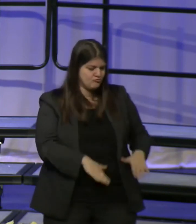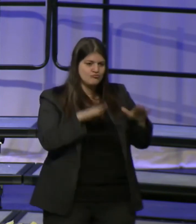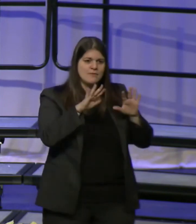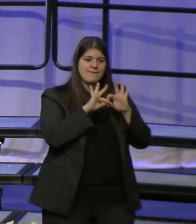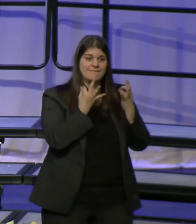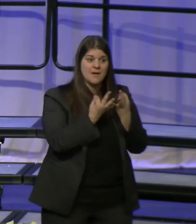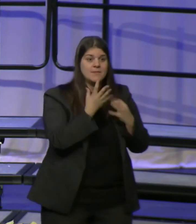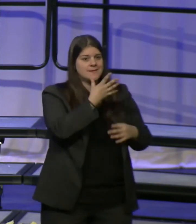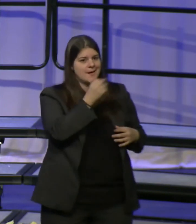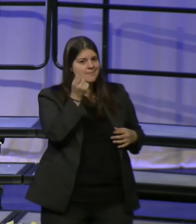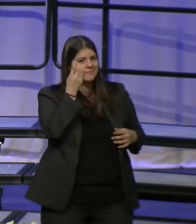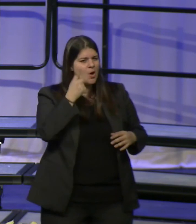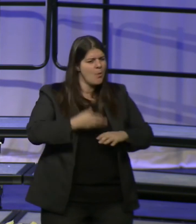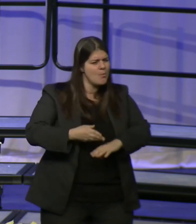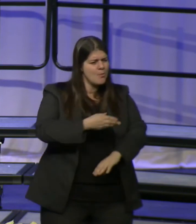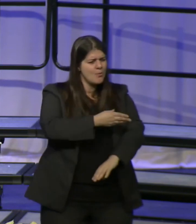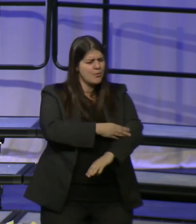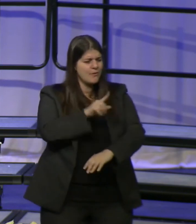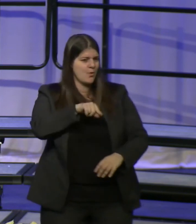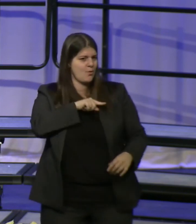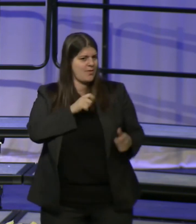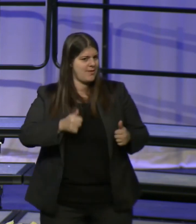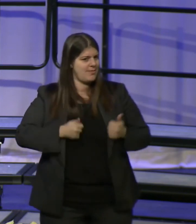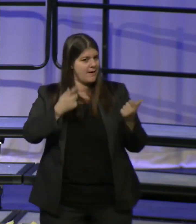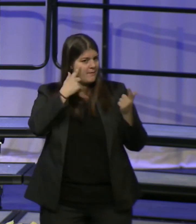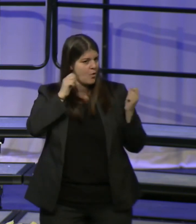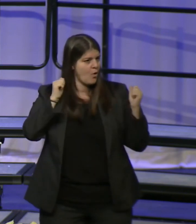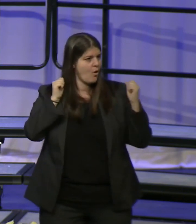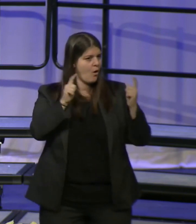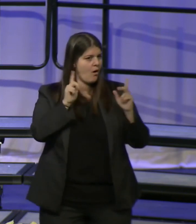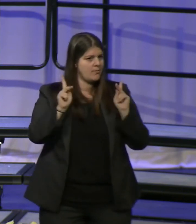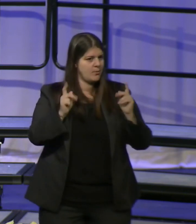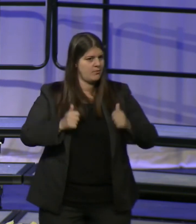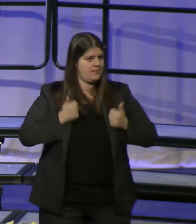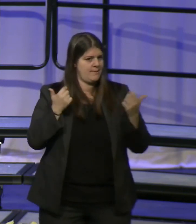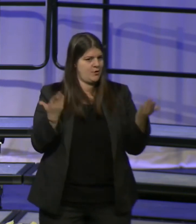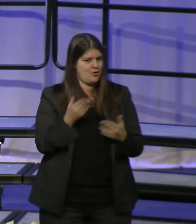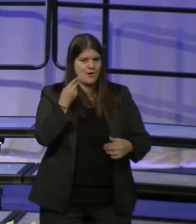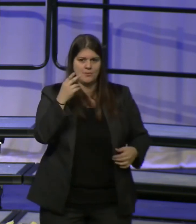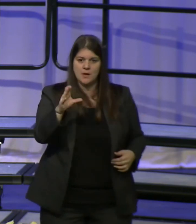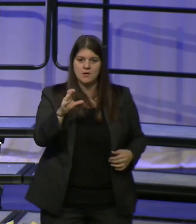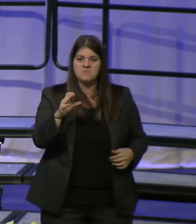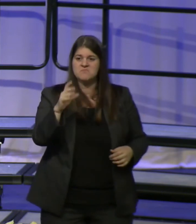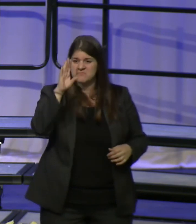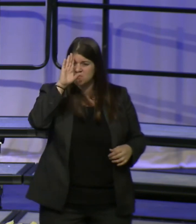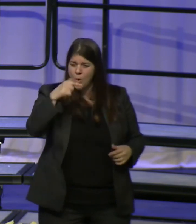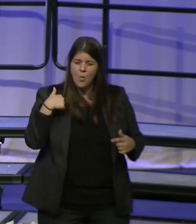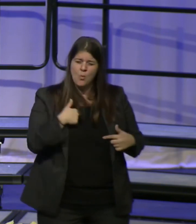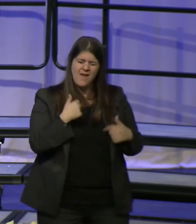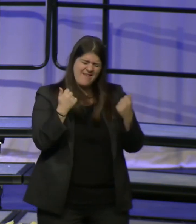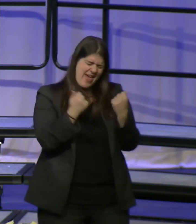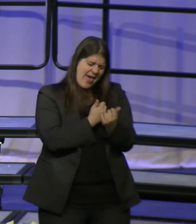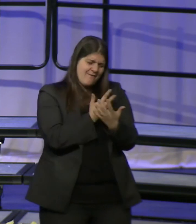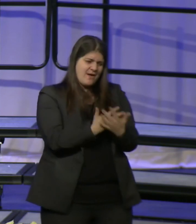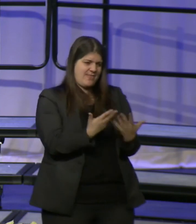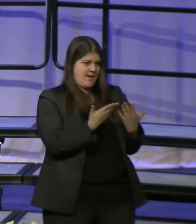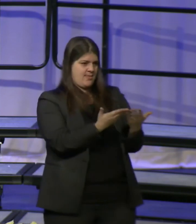the quality of life for all of our residents. We do have everything before us because we needn't be